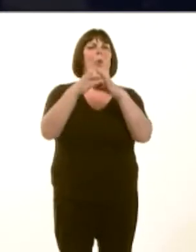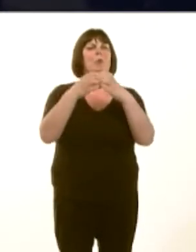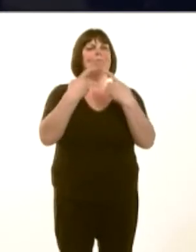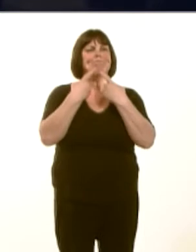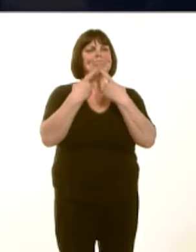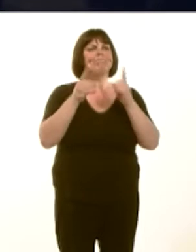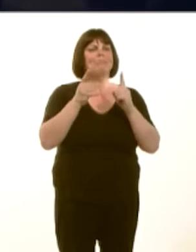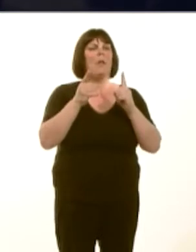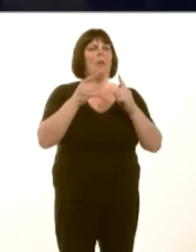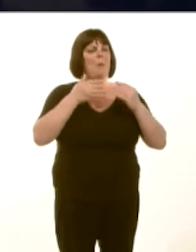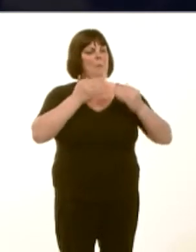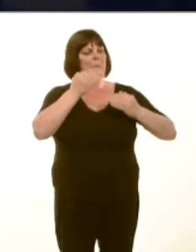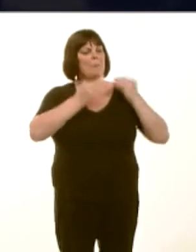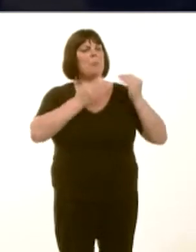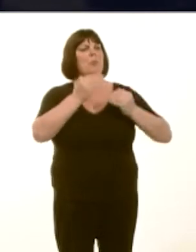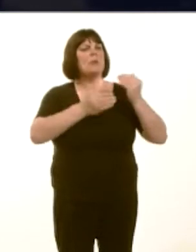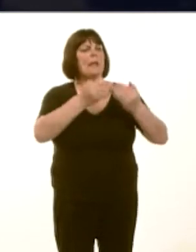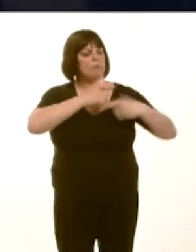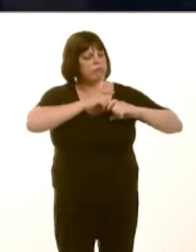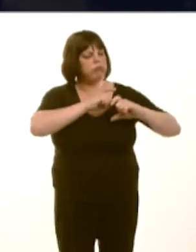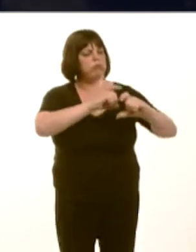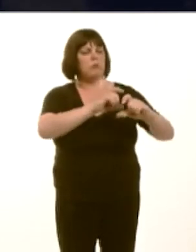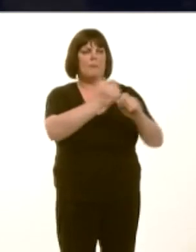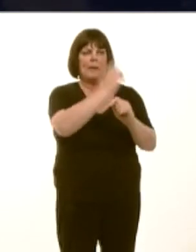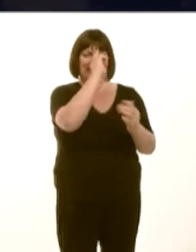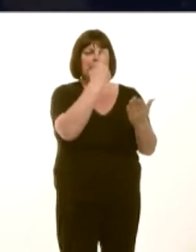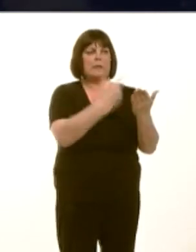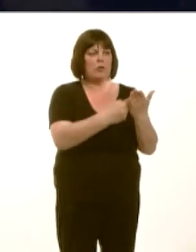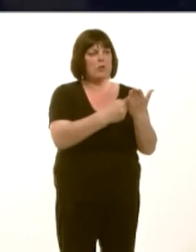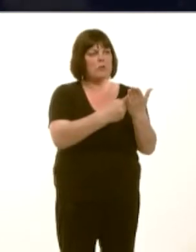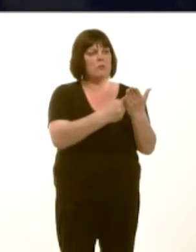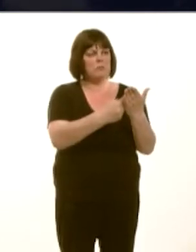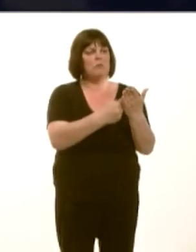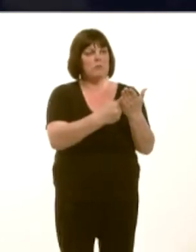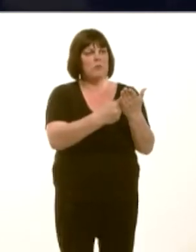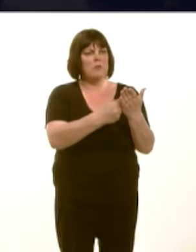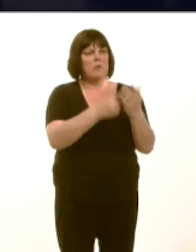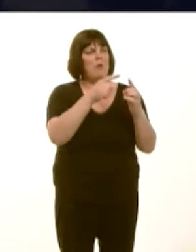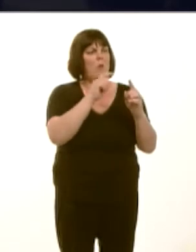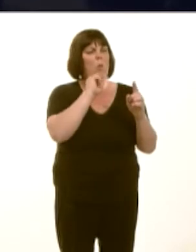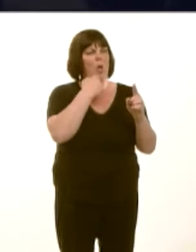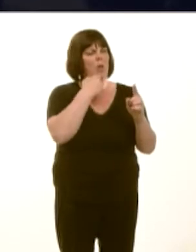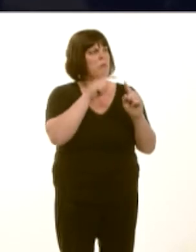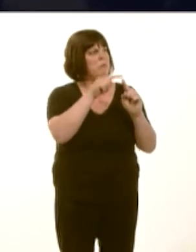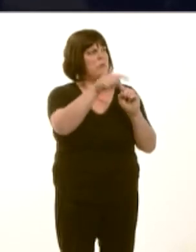ar yr argymhellion ar 15 Mai, aíu gweithredu nhw o 19 Mai.